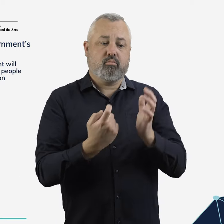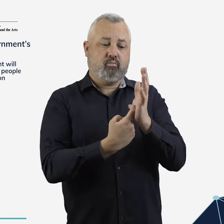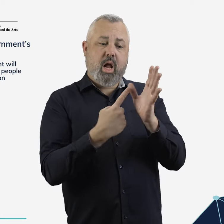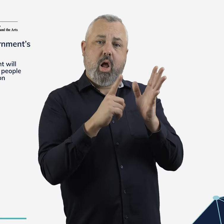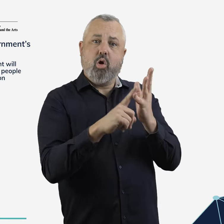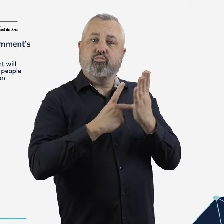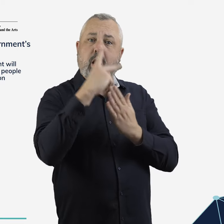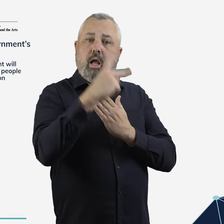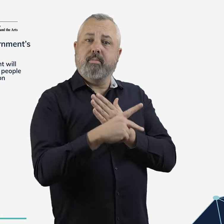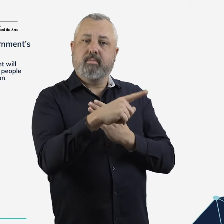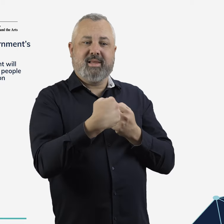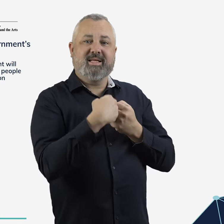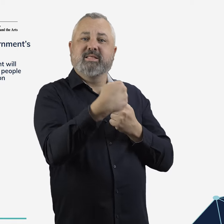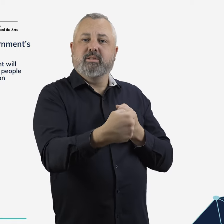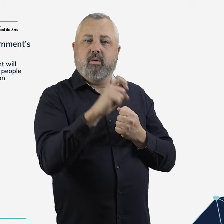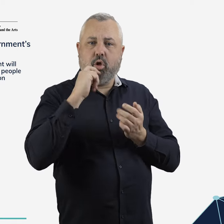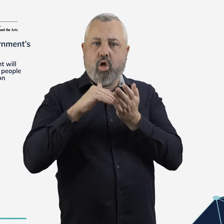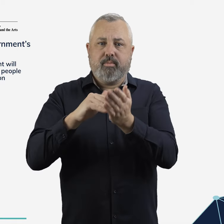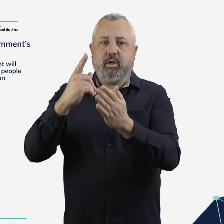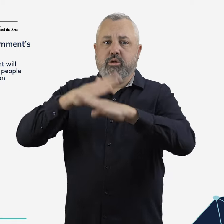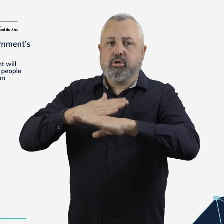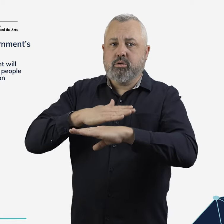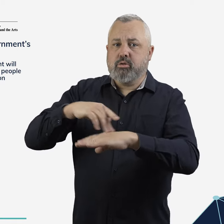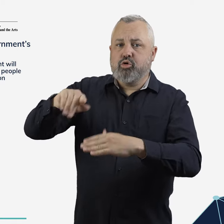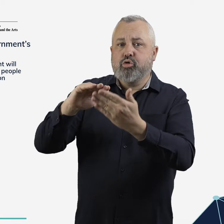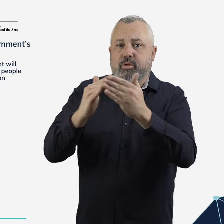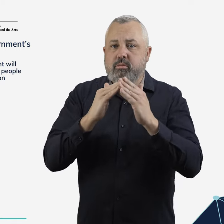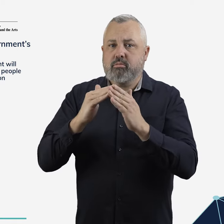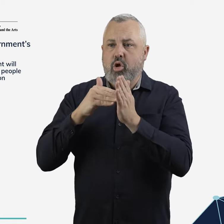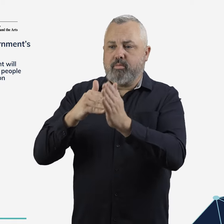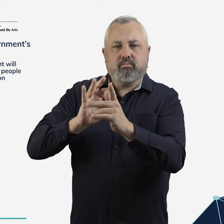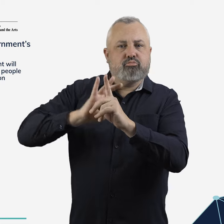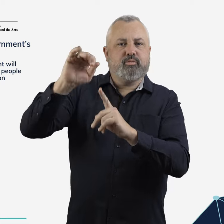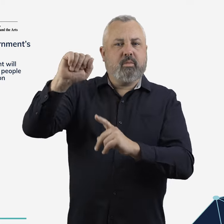Our RAU Program extension will improve the resilience and accessibility of